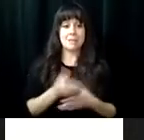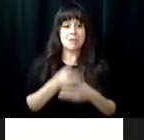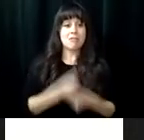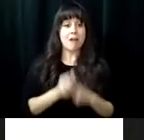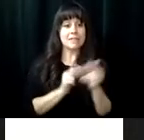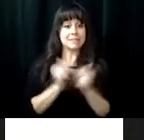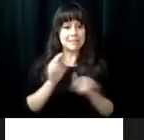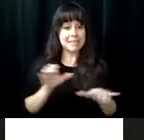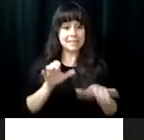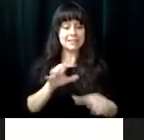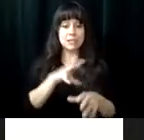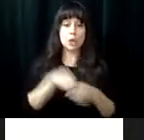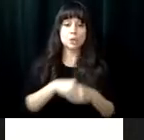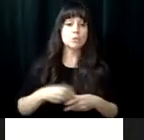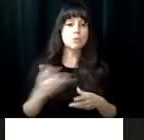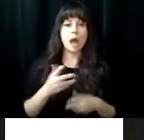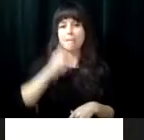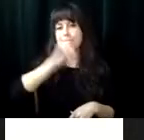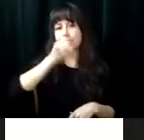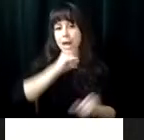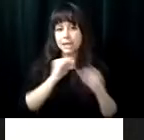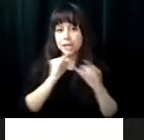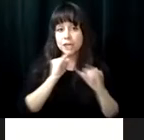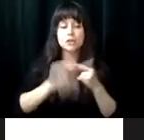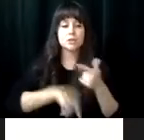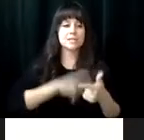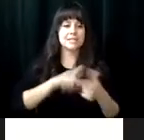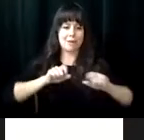blindness in challenging circumstances. Some of the confidence